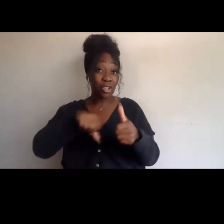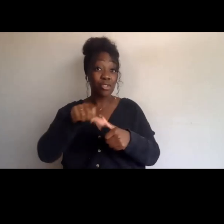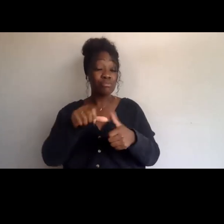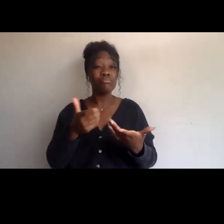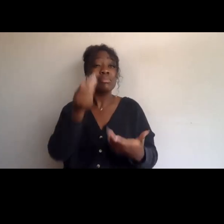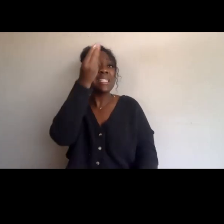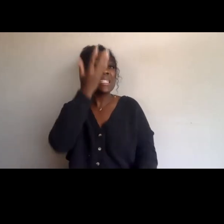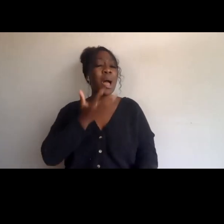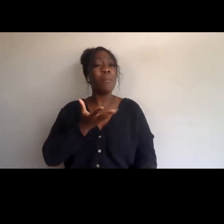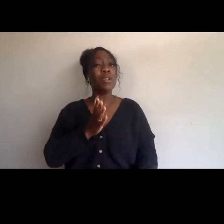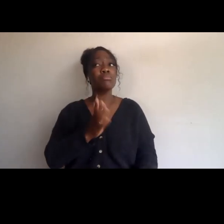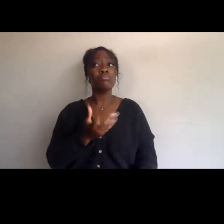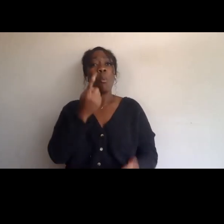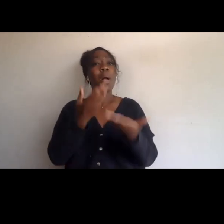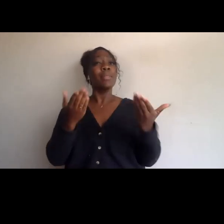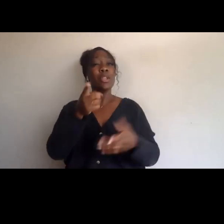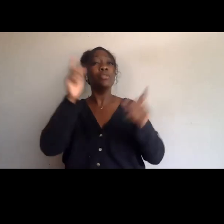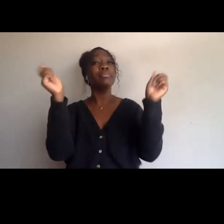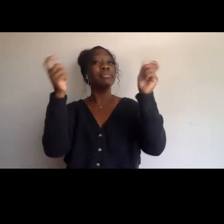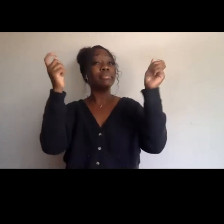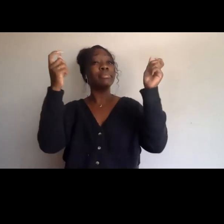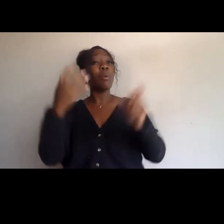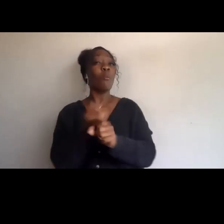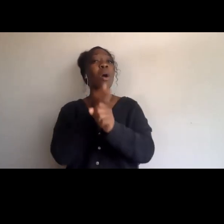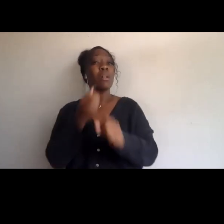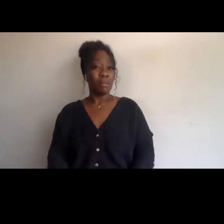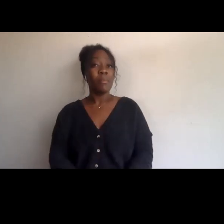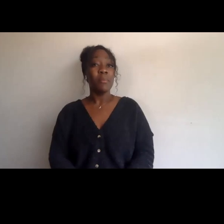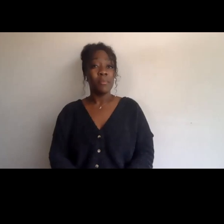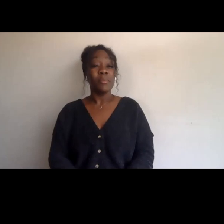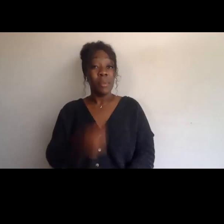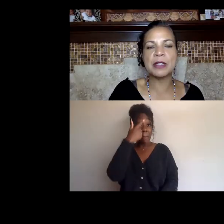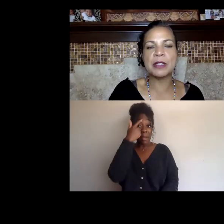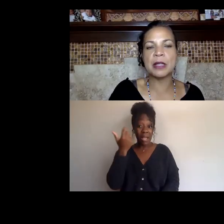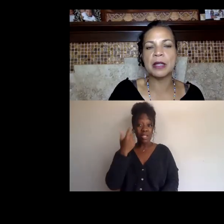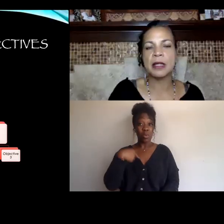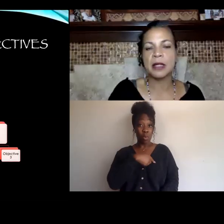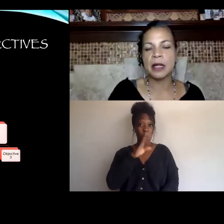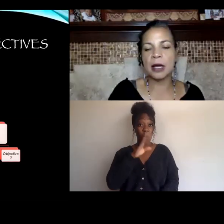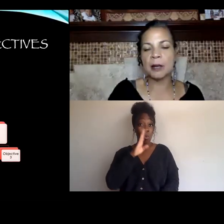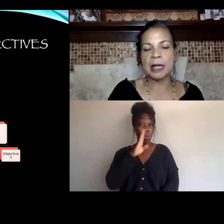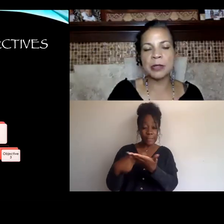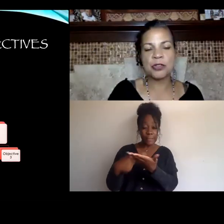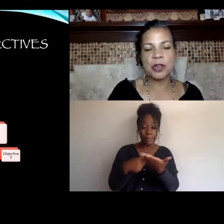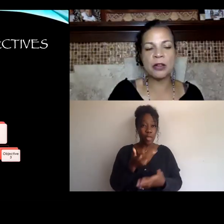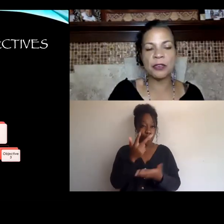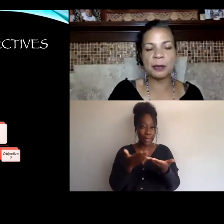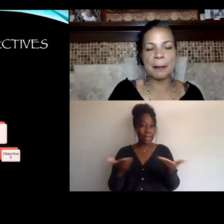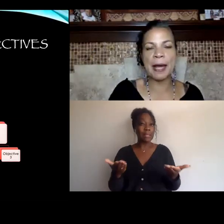because as we talk about the three things that are necessary, as we struggle for Black Power,